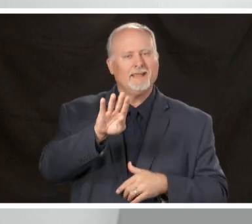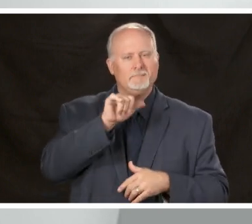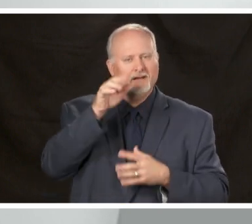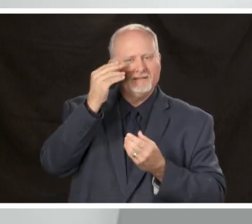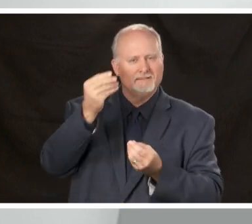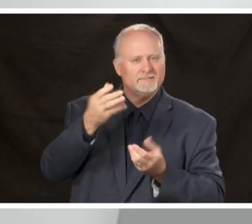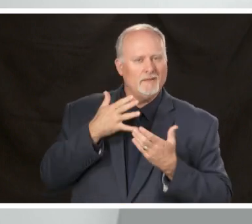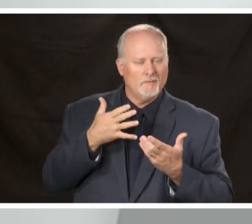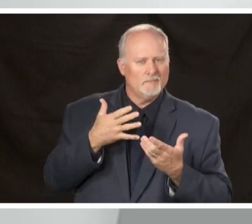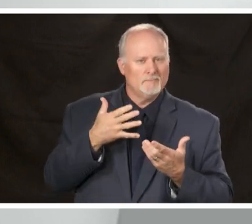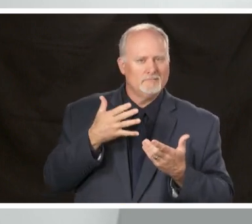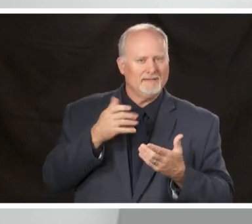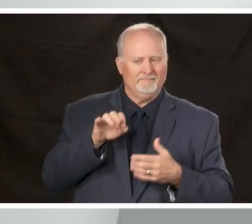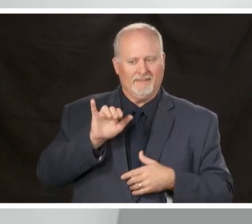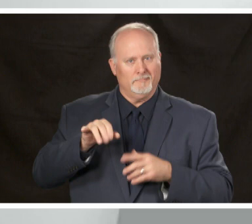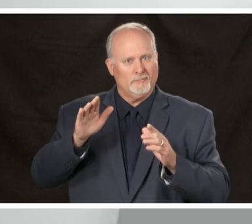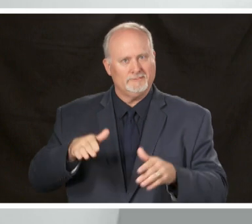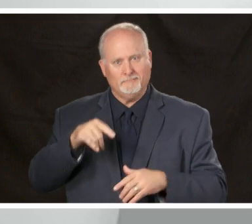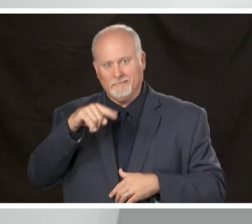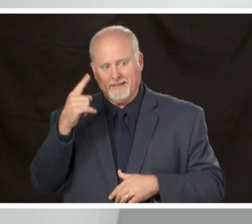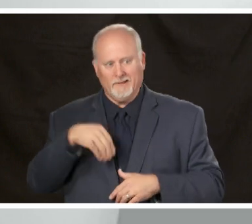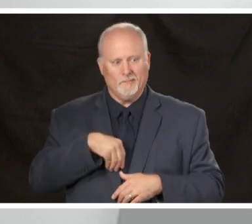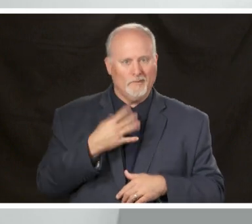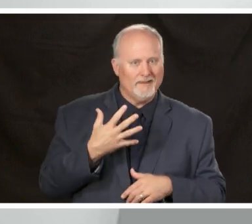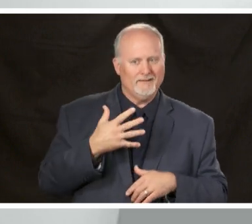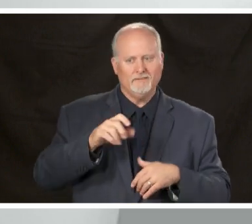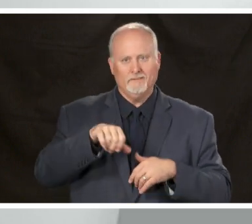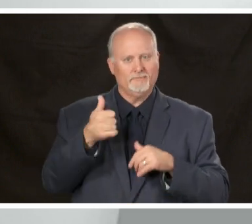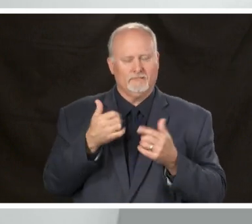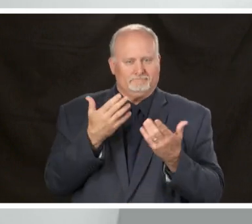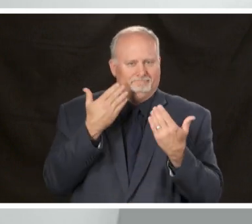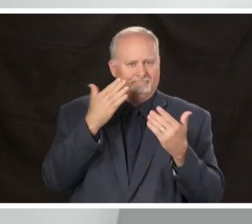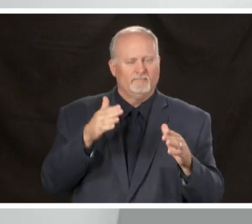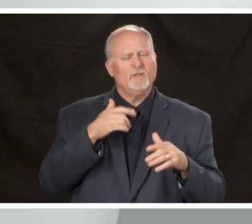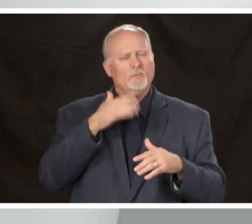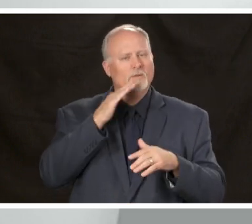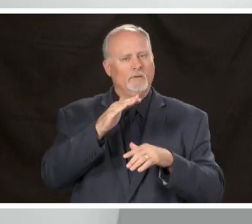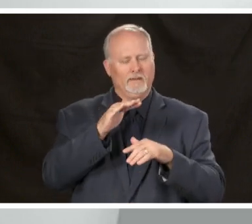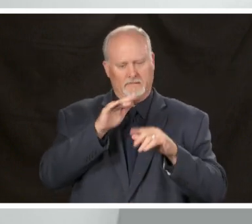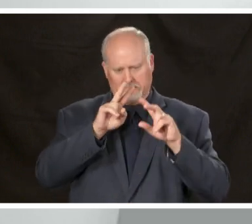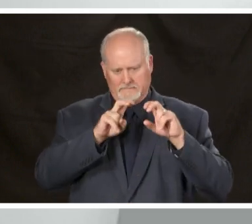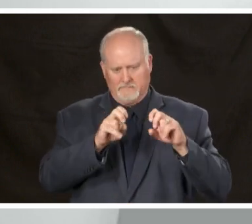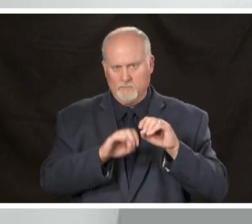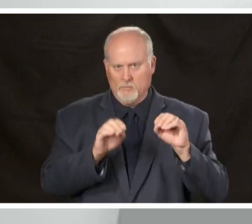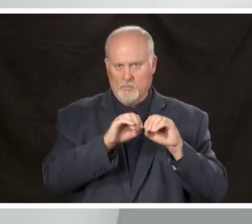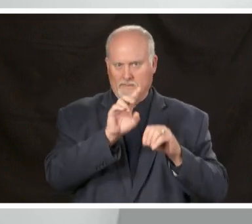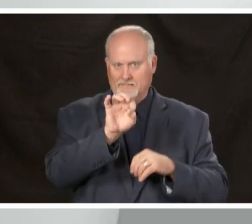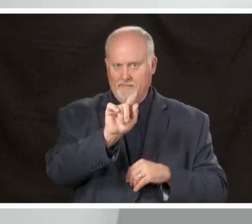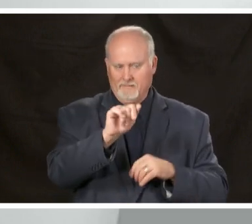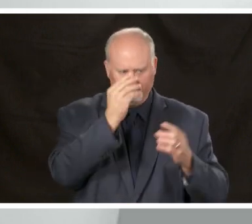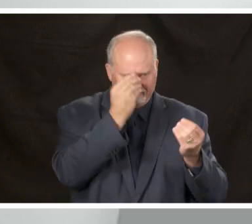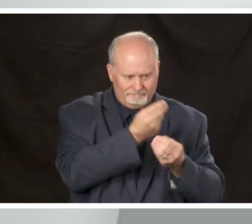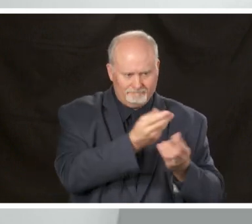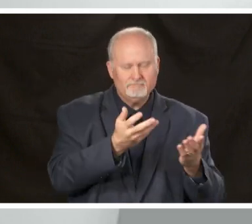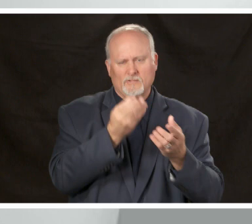demographics we will be working to share more data to you other demographics at